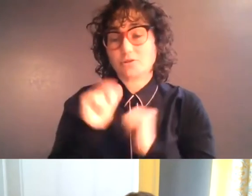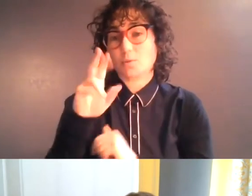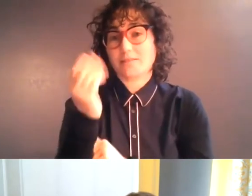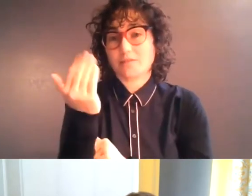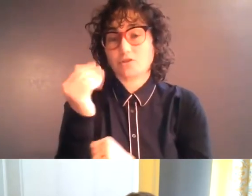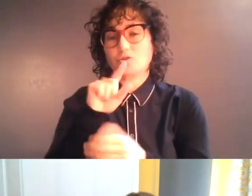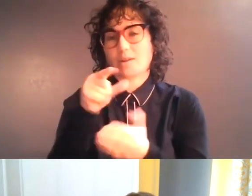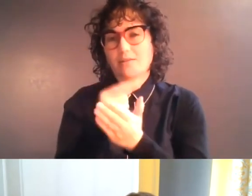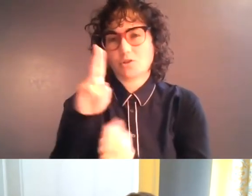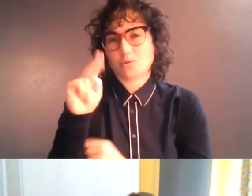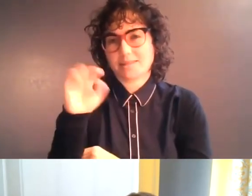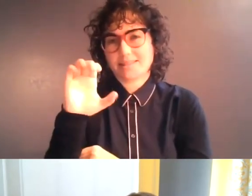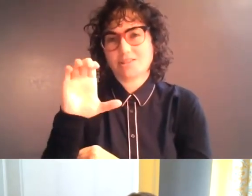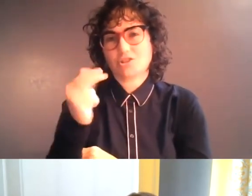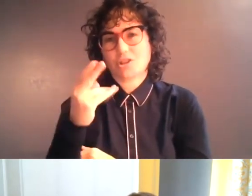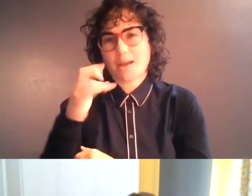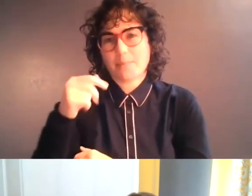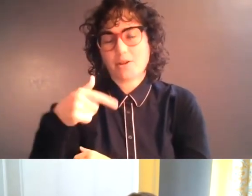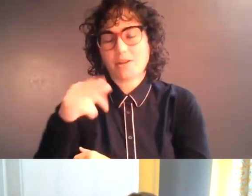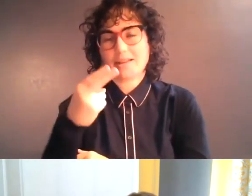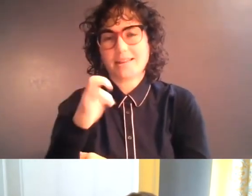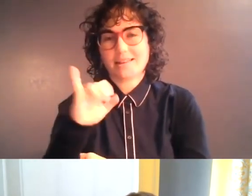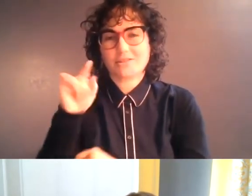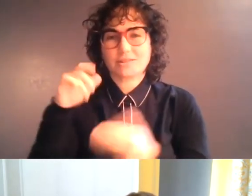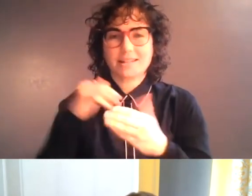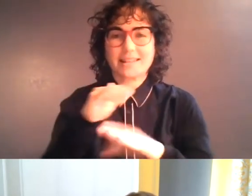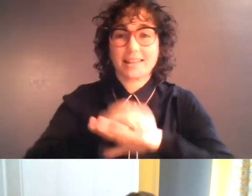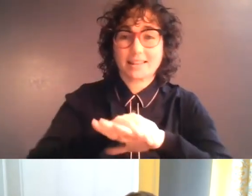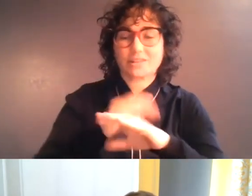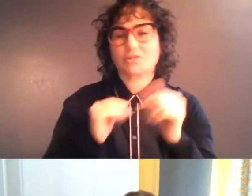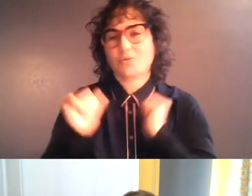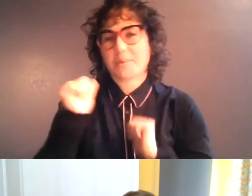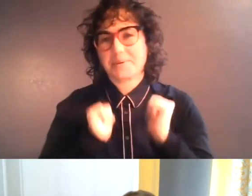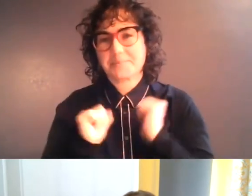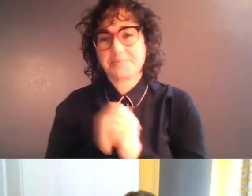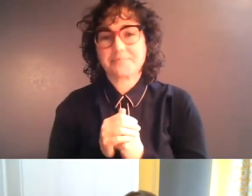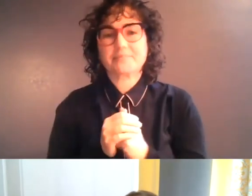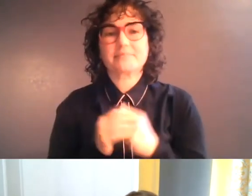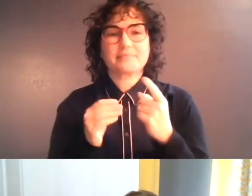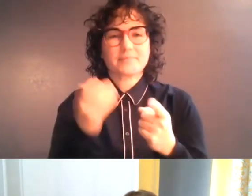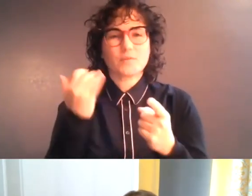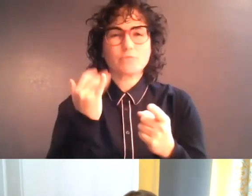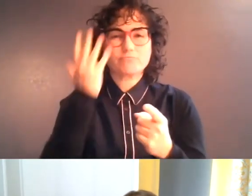Chapel Hill, where she studied English and Drama. On screen today, Meredith appears seated